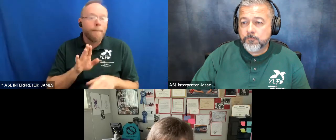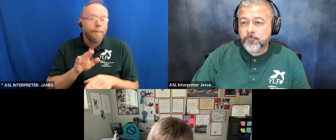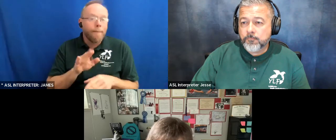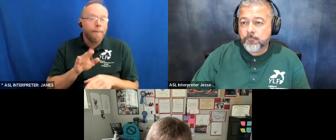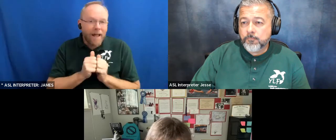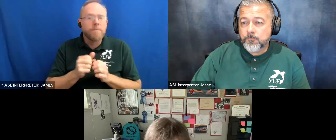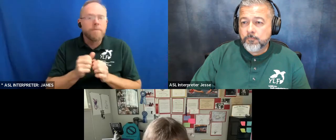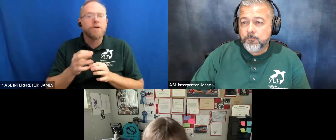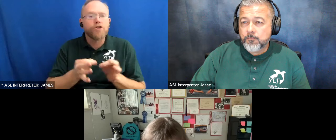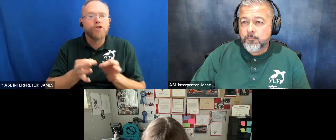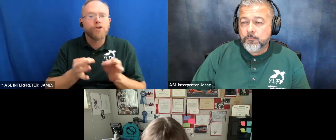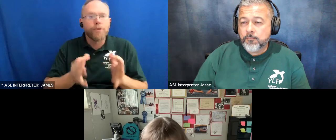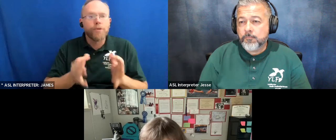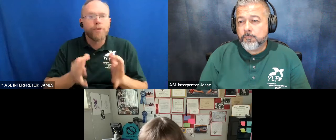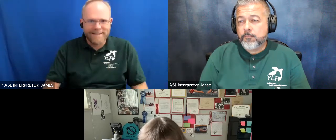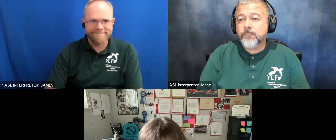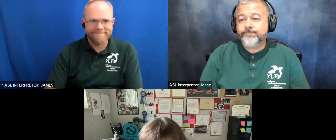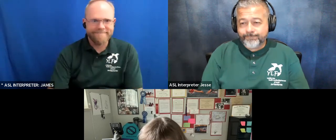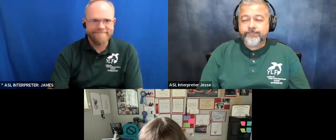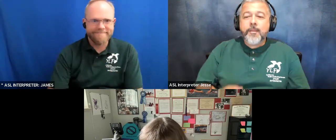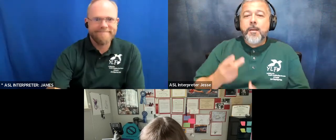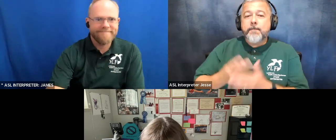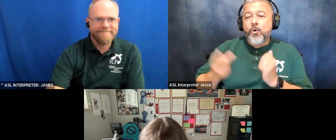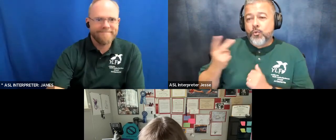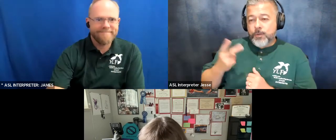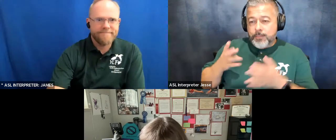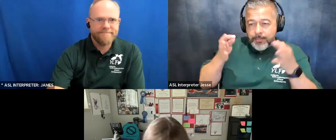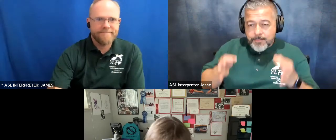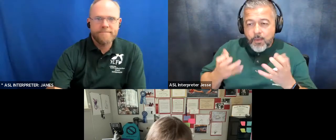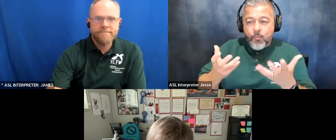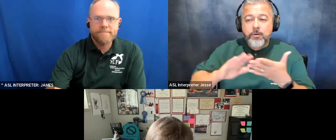both kaylee and i decided that we wanted to become involved in the movement and by the end